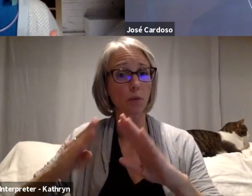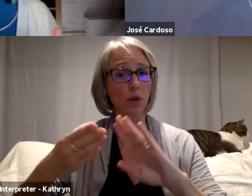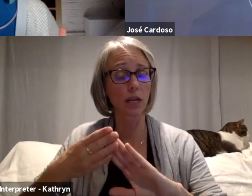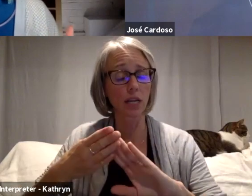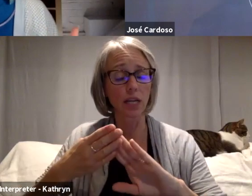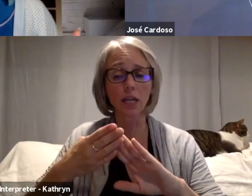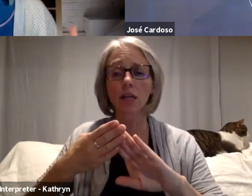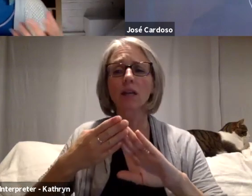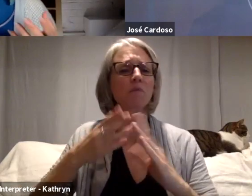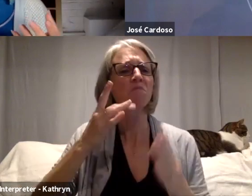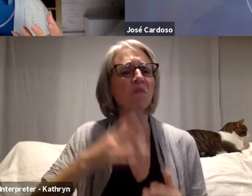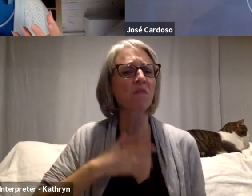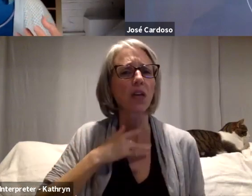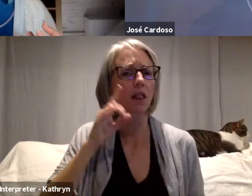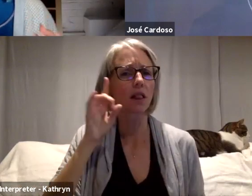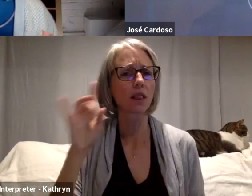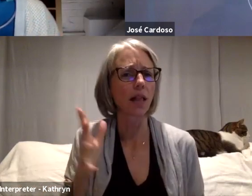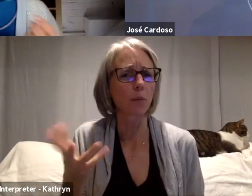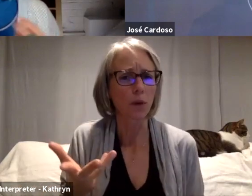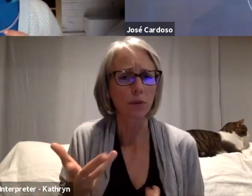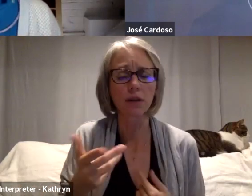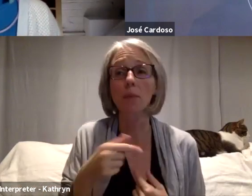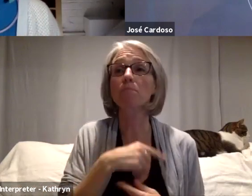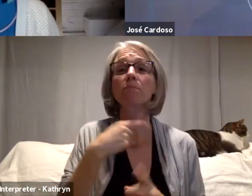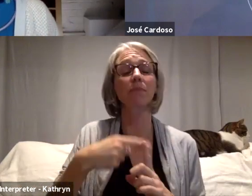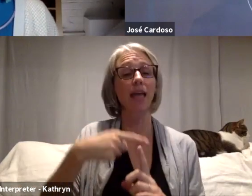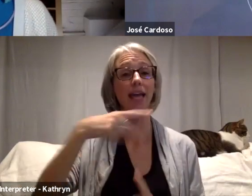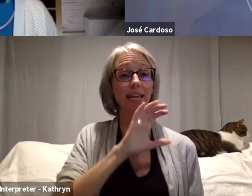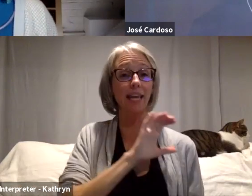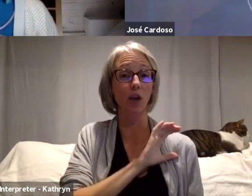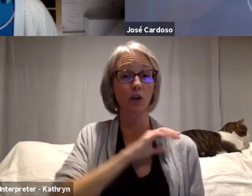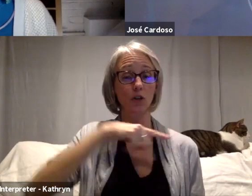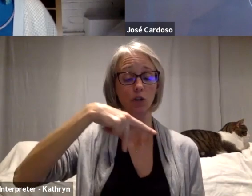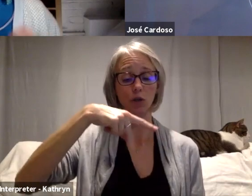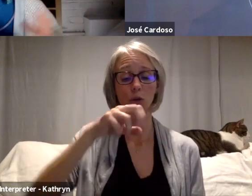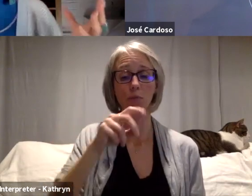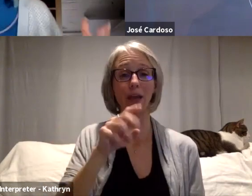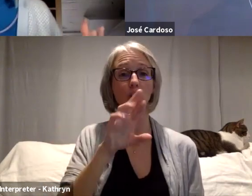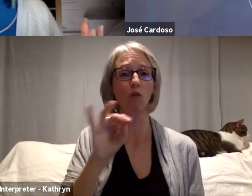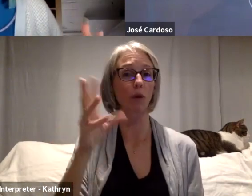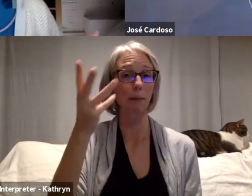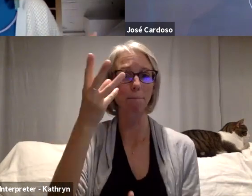And how was that sort of, how did you have to pivot, if you will, in terms of thinking about your initial